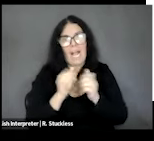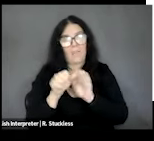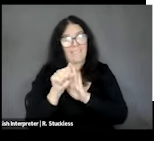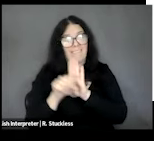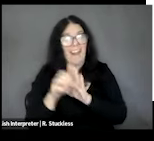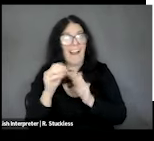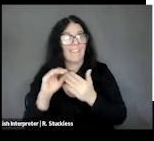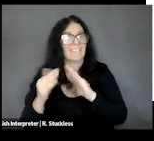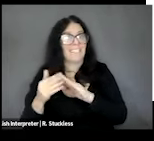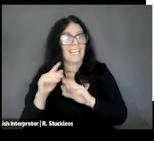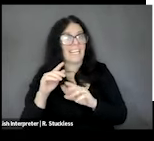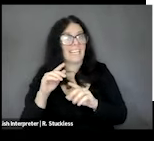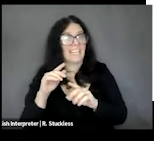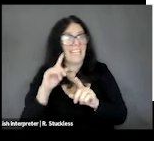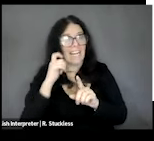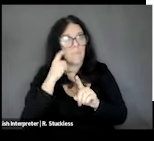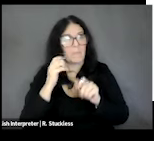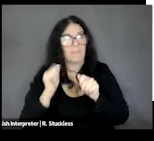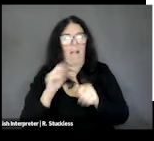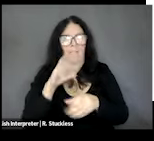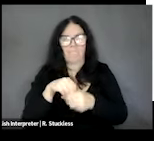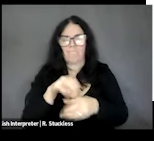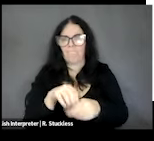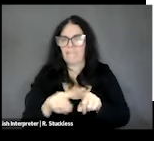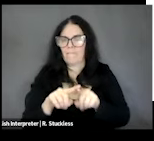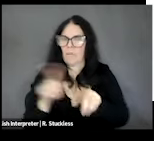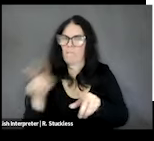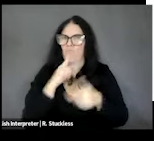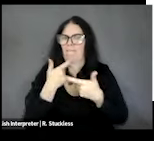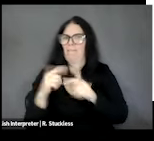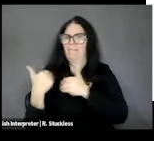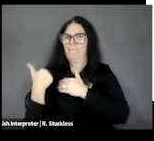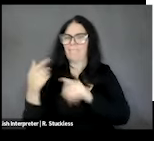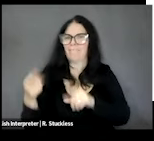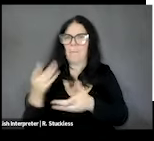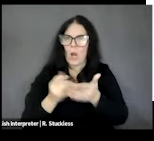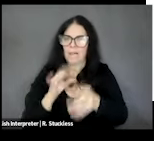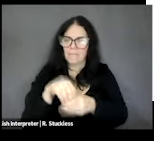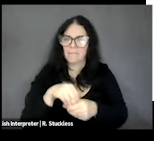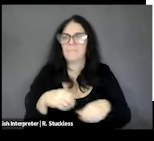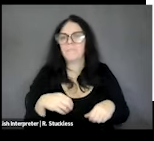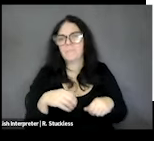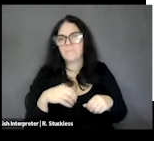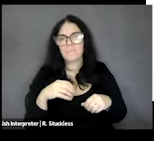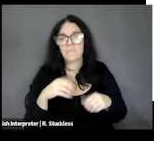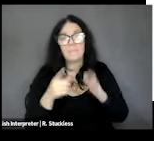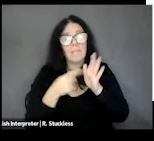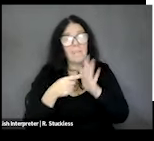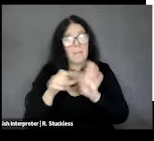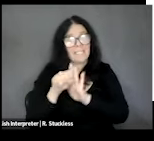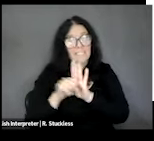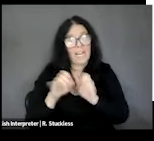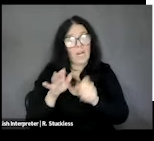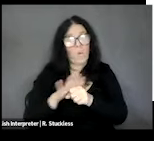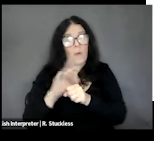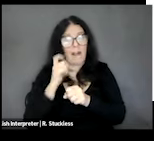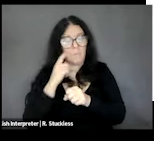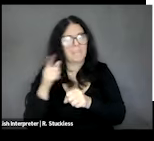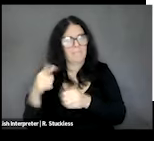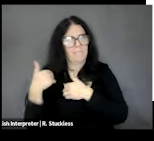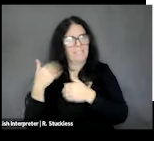Oftentimes state and local governments are are tasked with setting laws that for food safety that